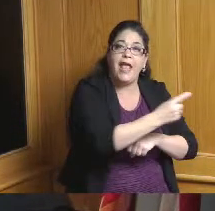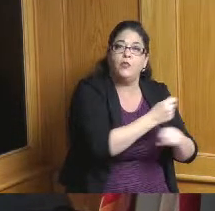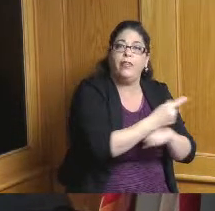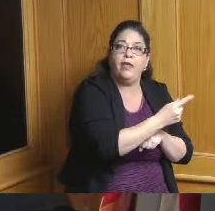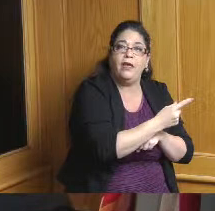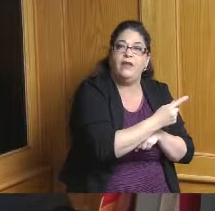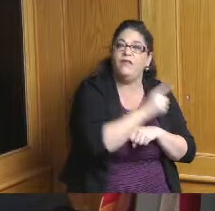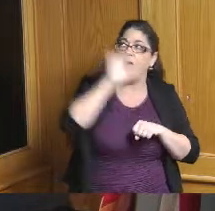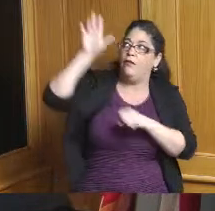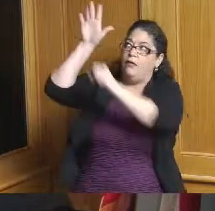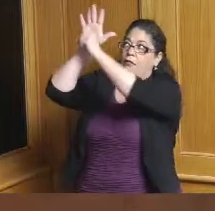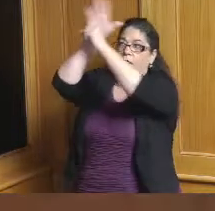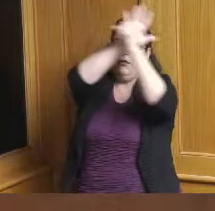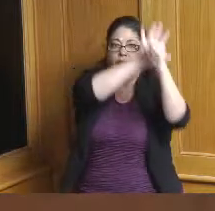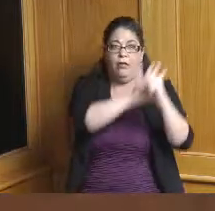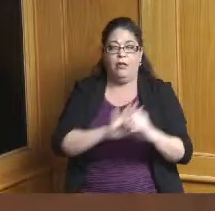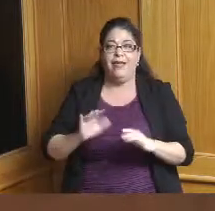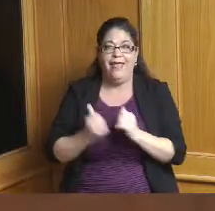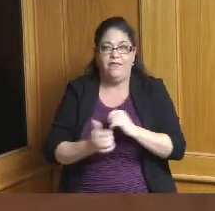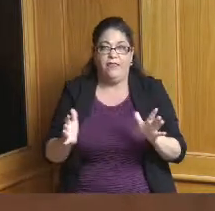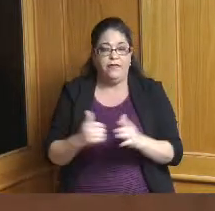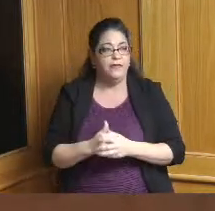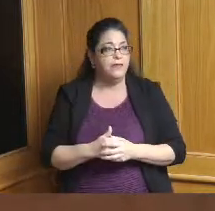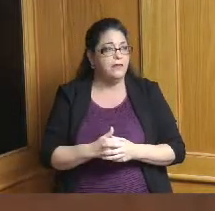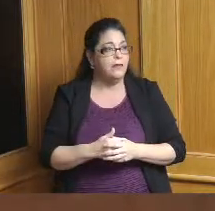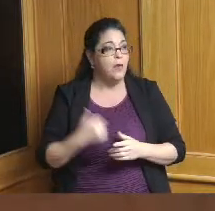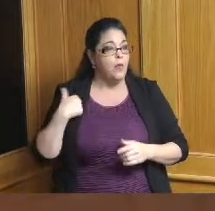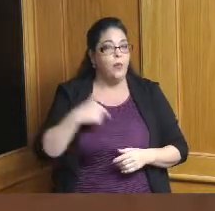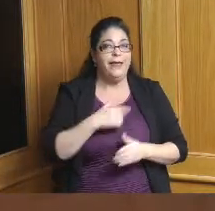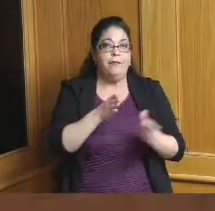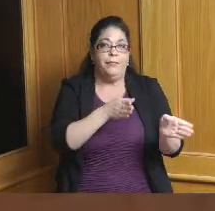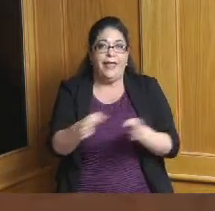were talking about Commissioner making sure we have this kind of plan or marching orders that